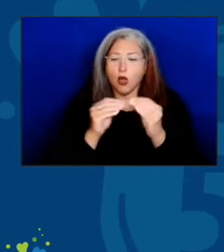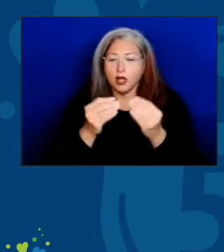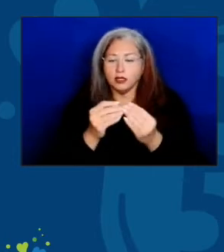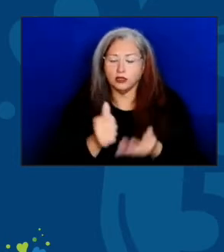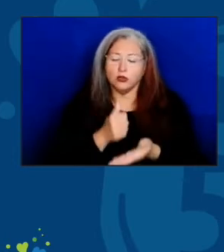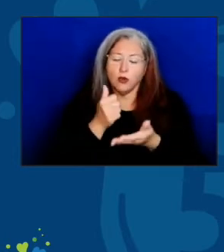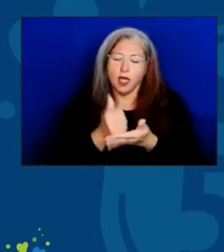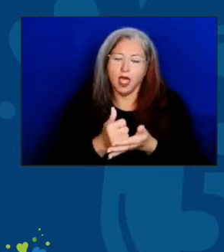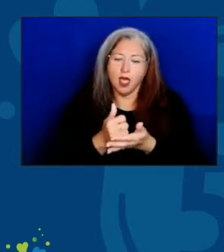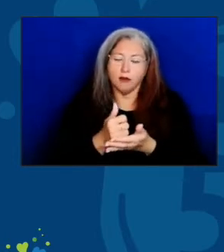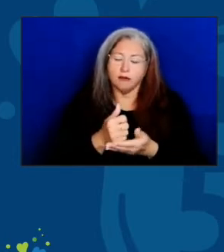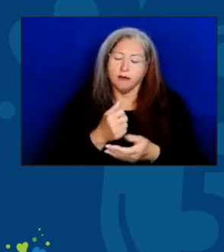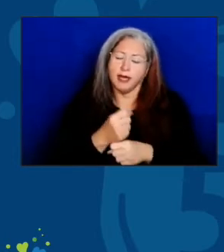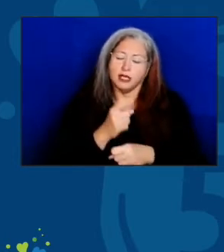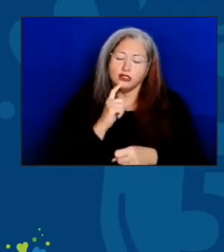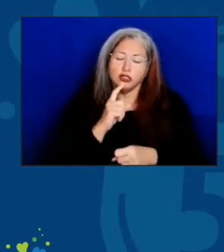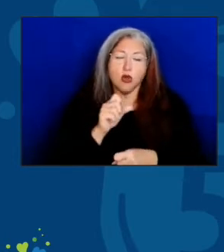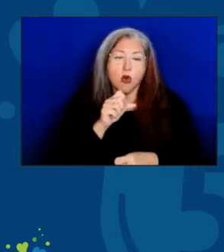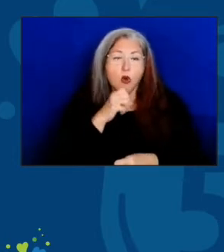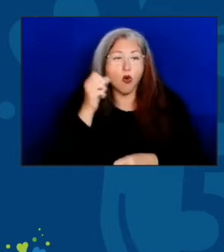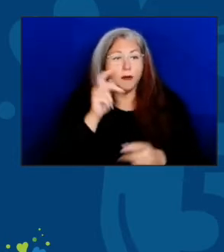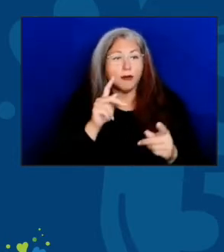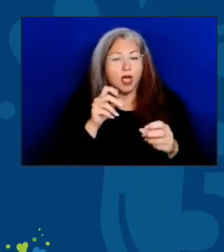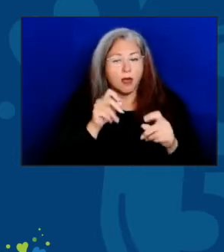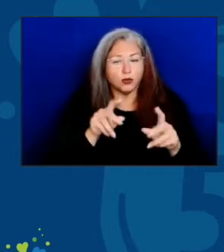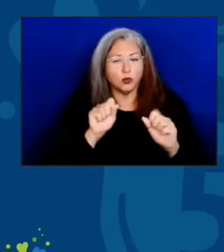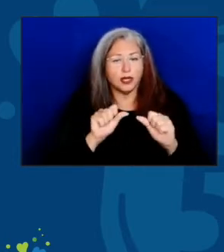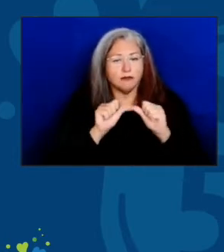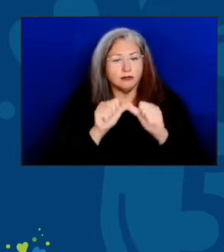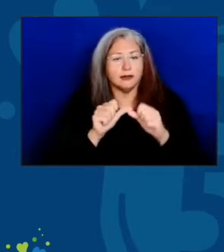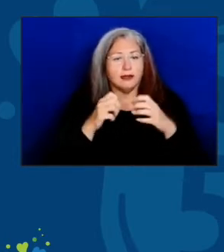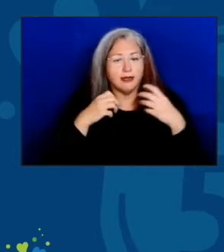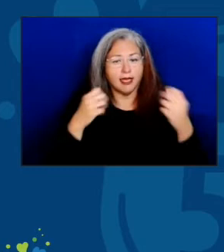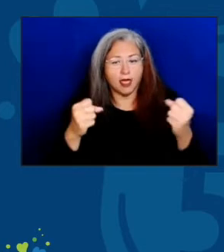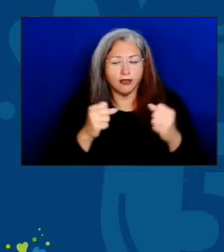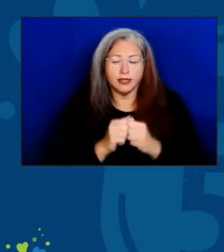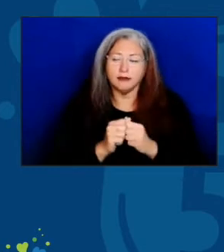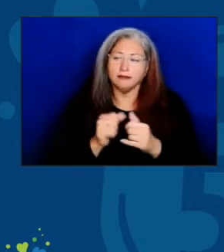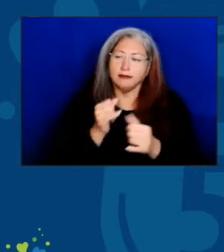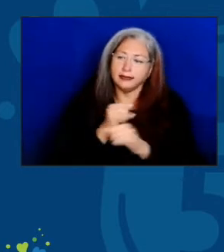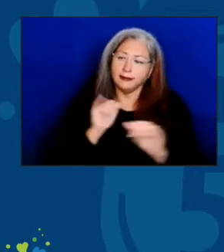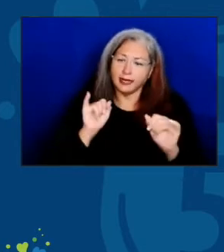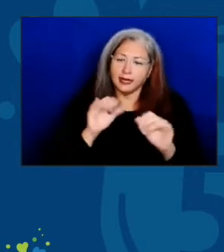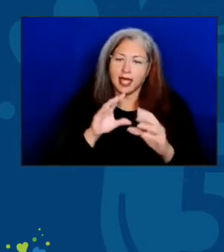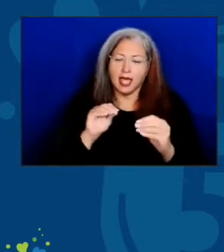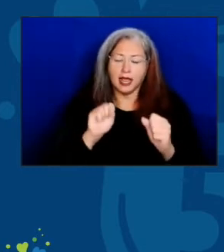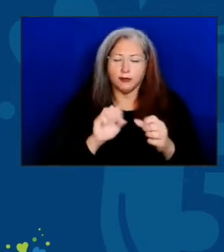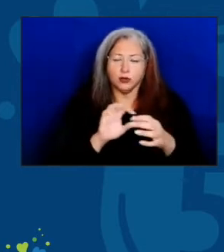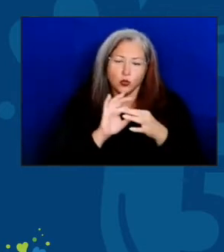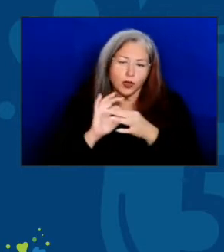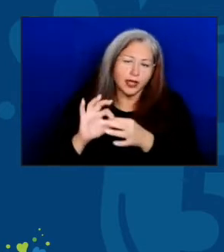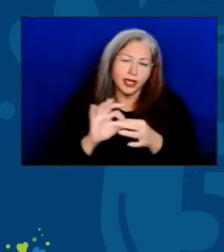older adults have opportunities to stay healthy, independent, and connected while they live the lives